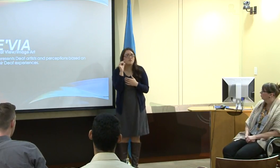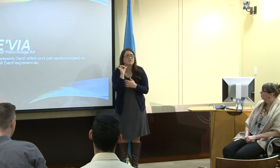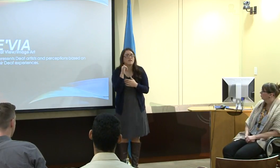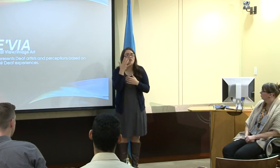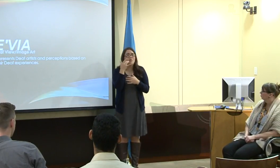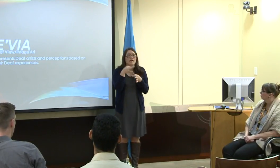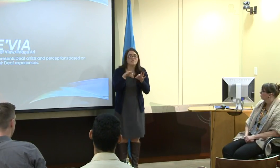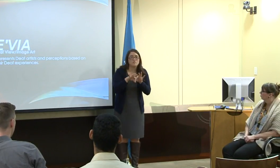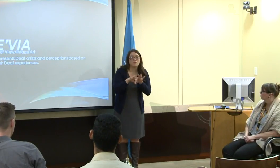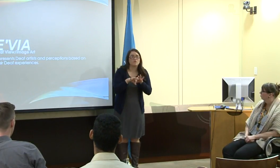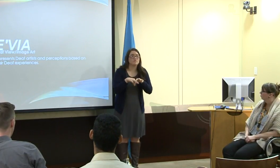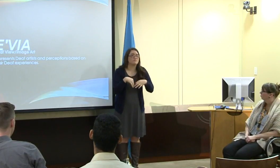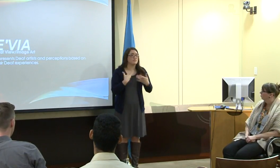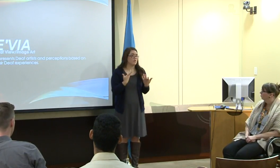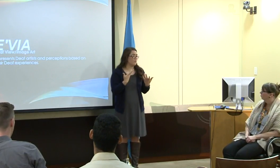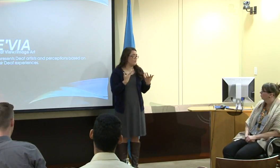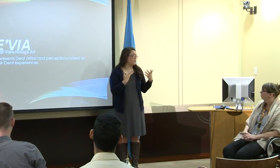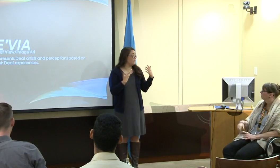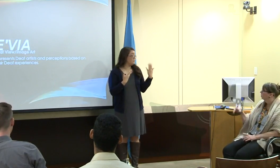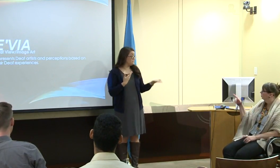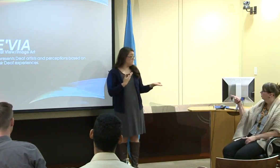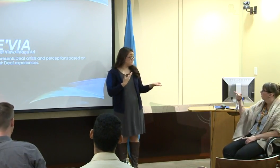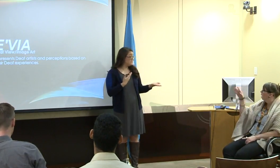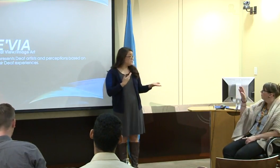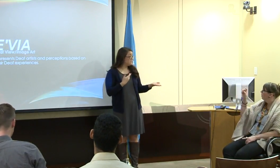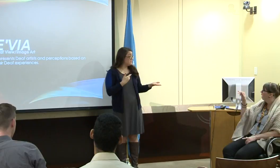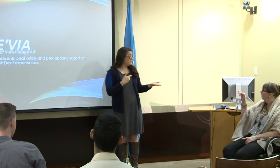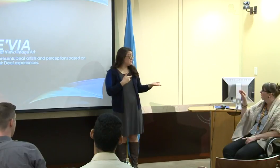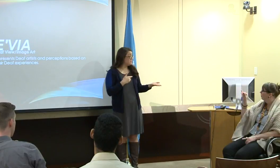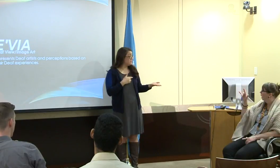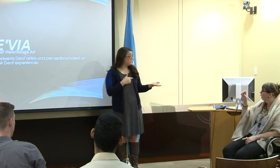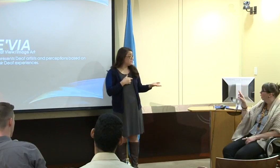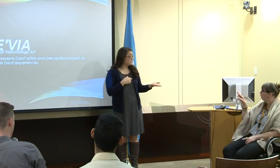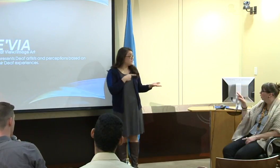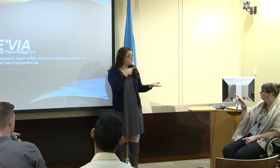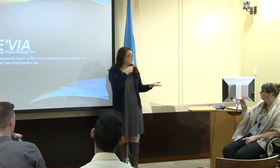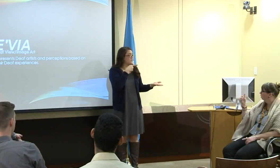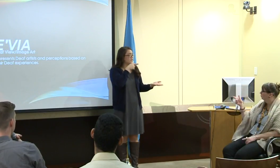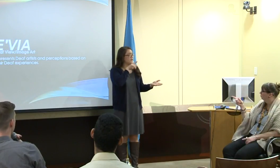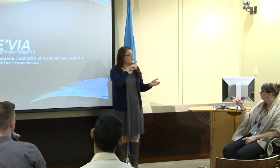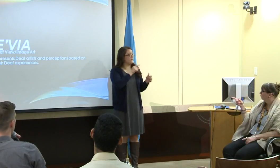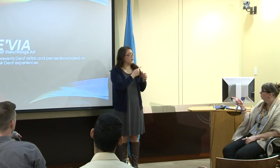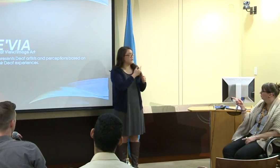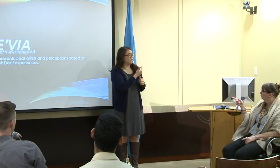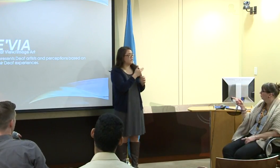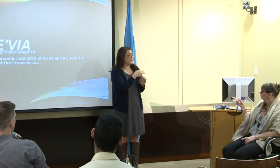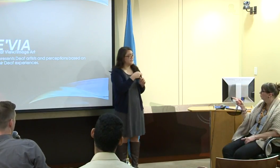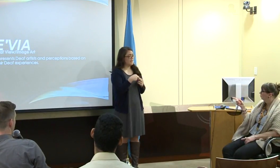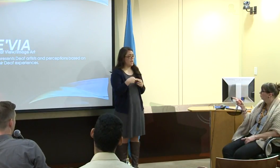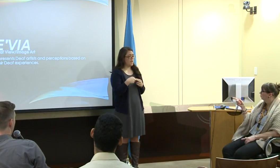She has some historical context about what the art is, and some of the importance of it.